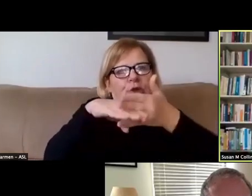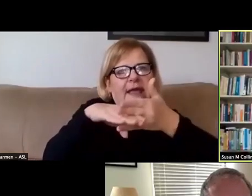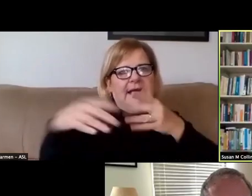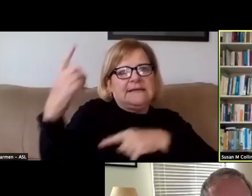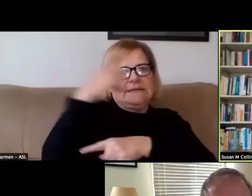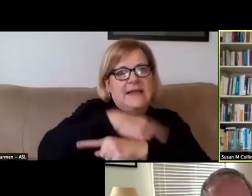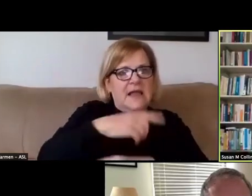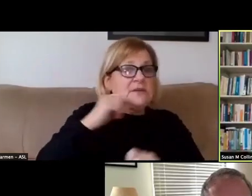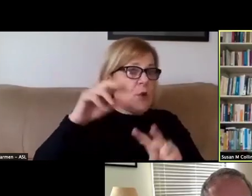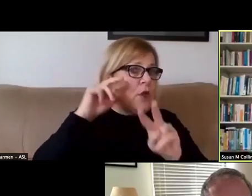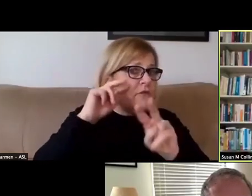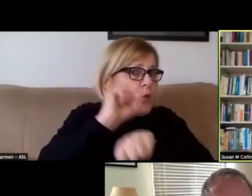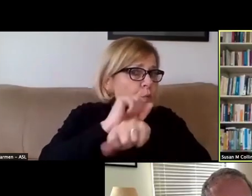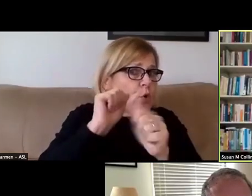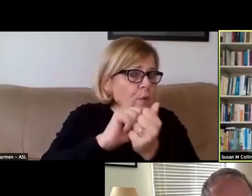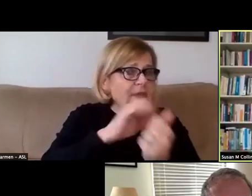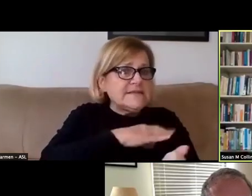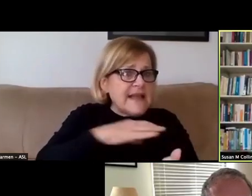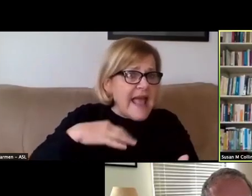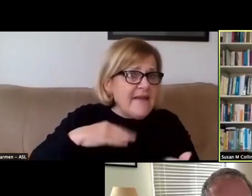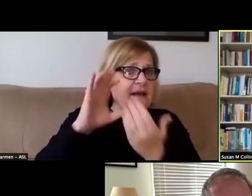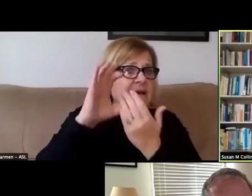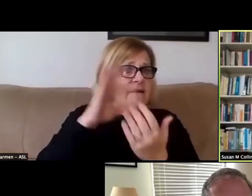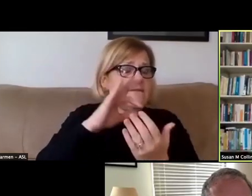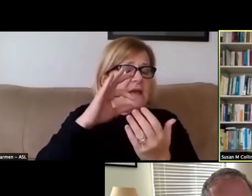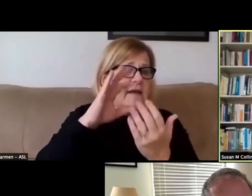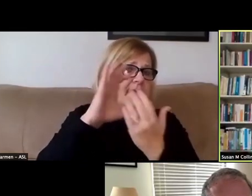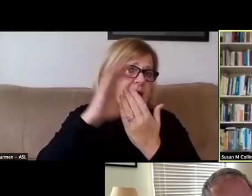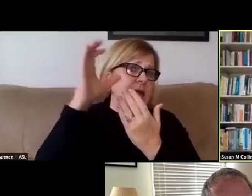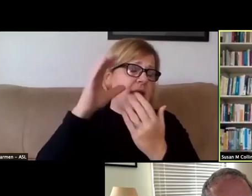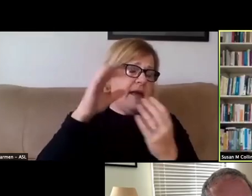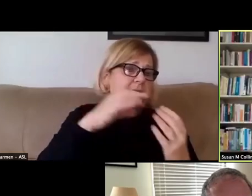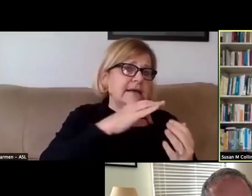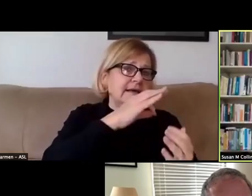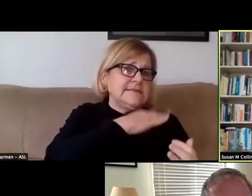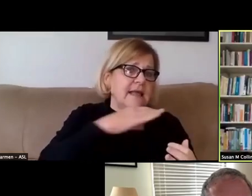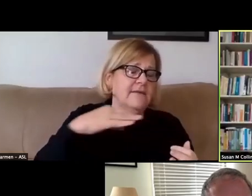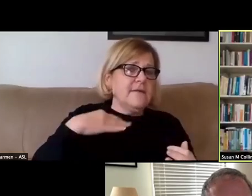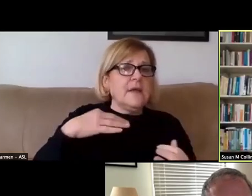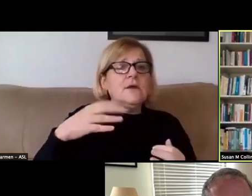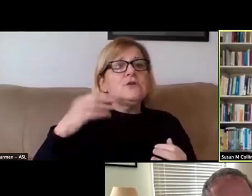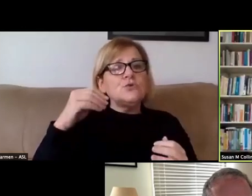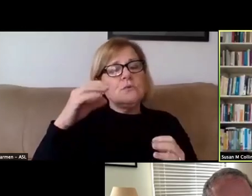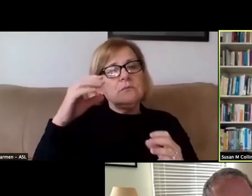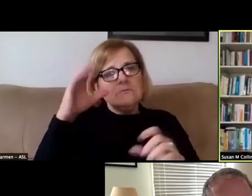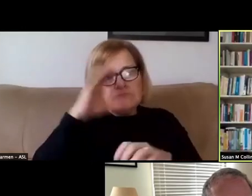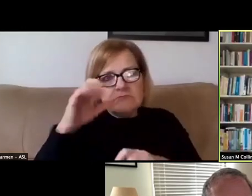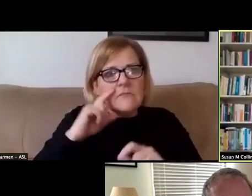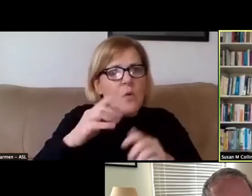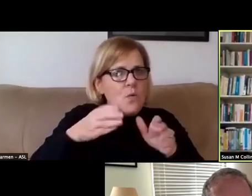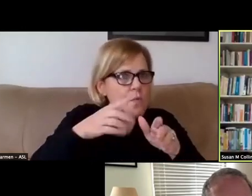and our faculty to create some voluntary activities and ways for us to engage together that will be fun